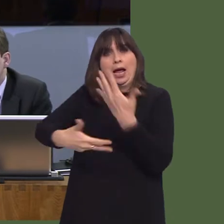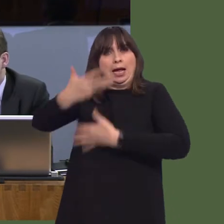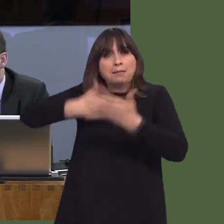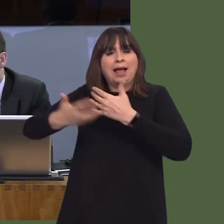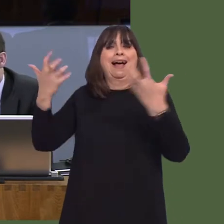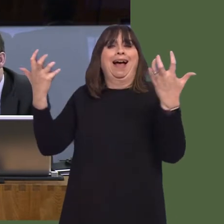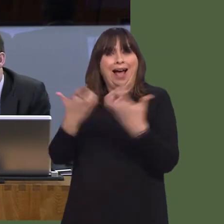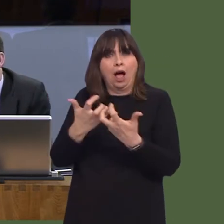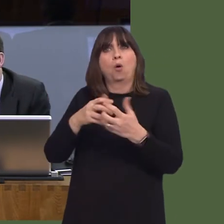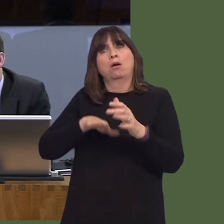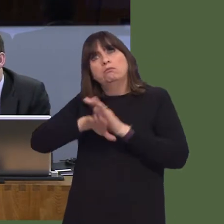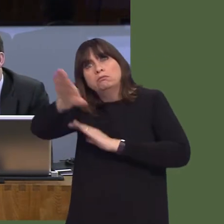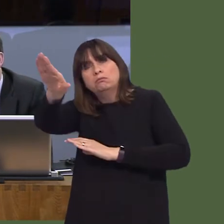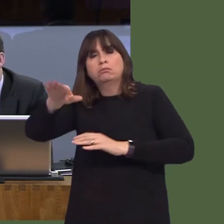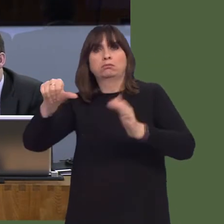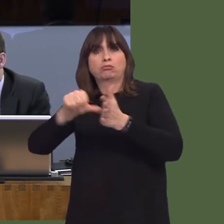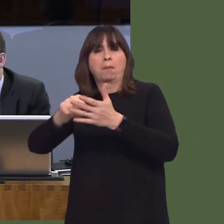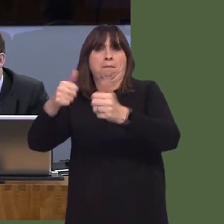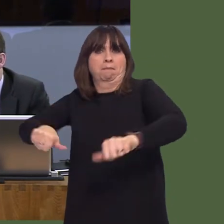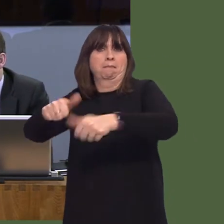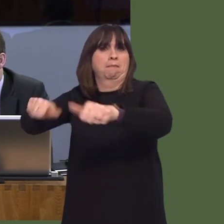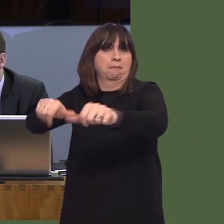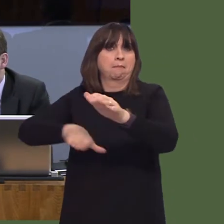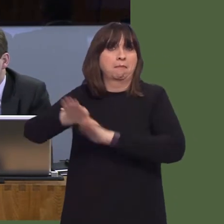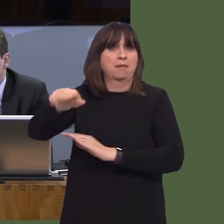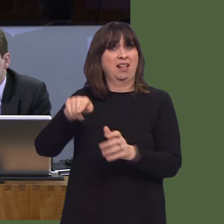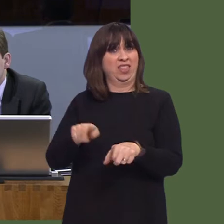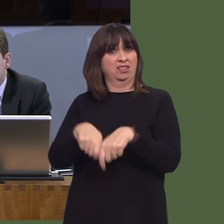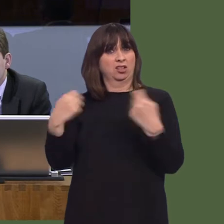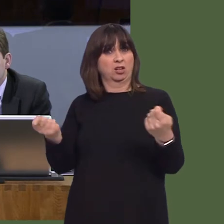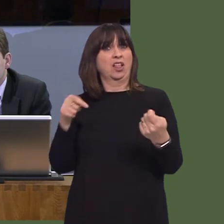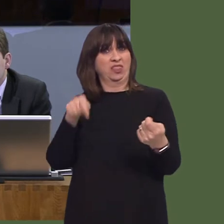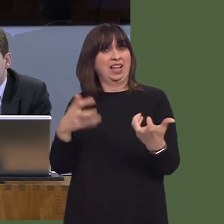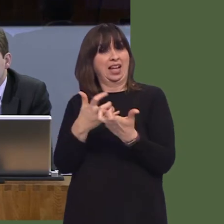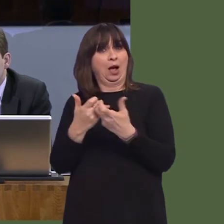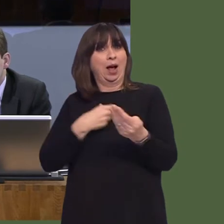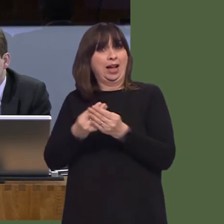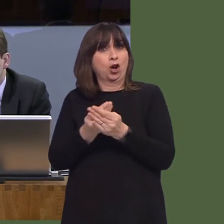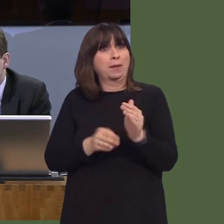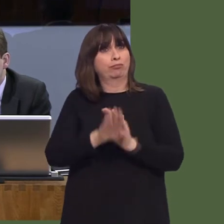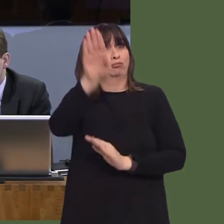Bethan Jenkins AM: 5. Will the First Minister outline how the Welsh Government can improve financial security for people in Wales?